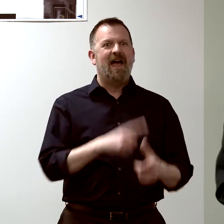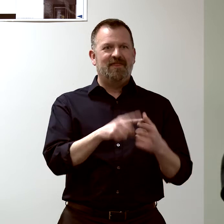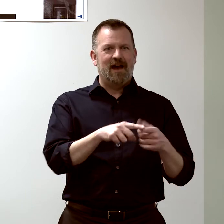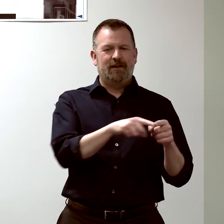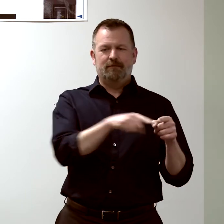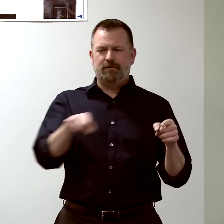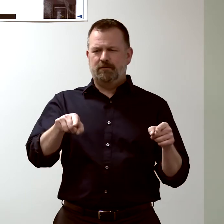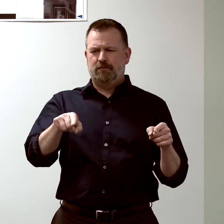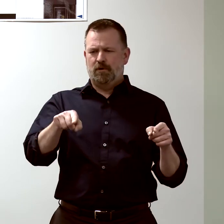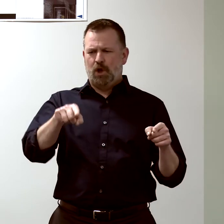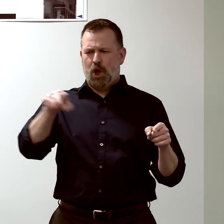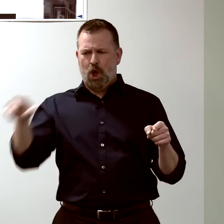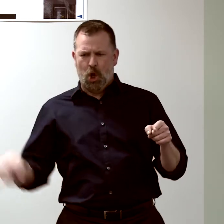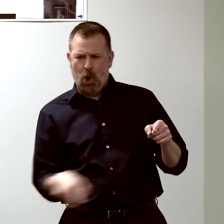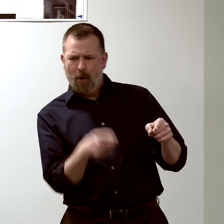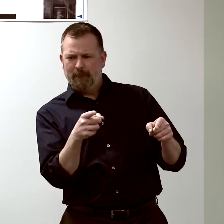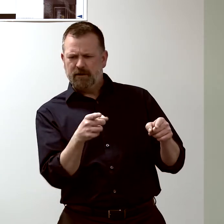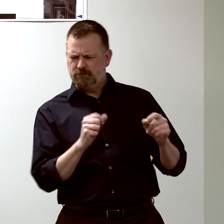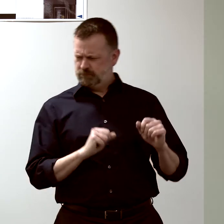but then you start to see those loops.